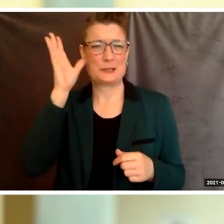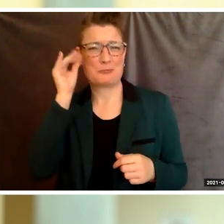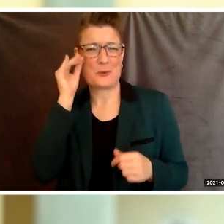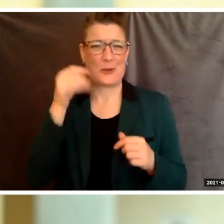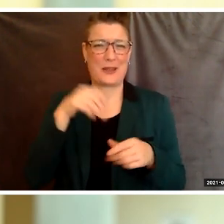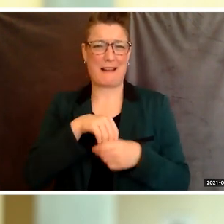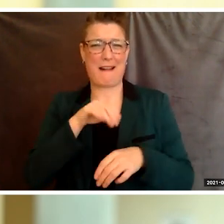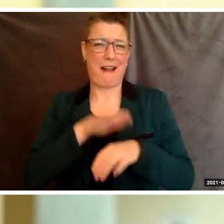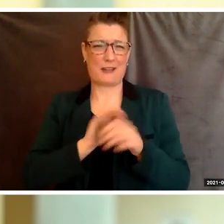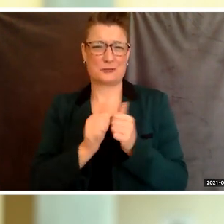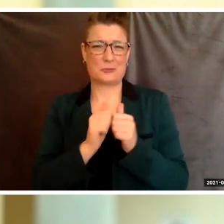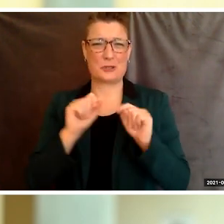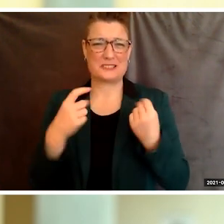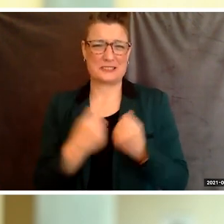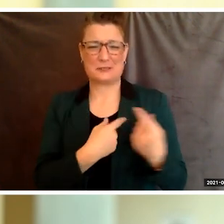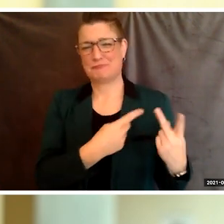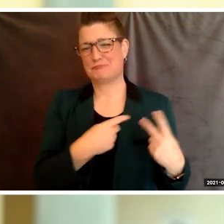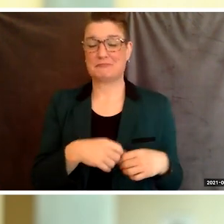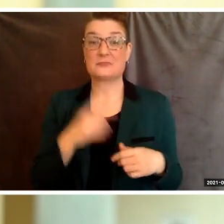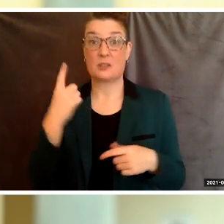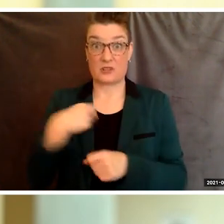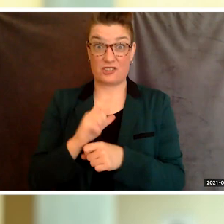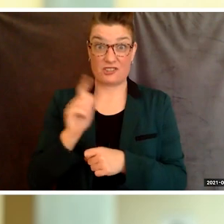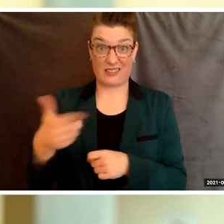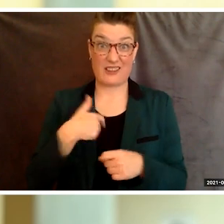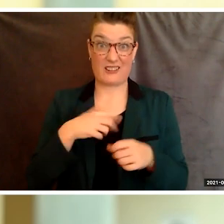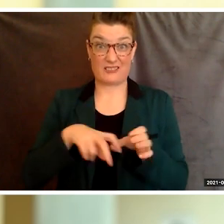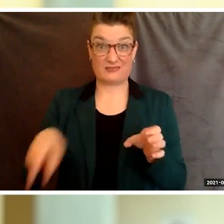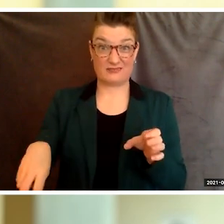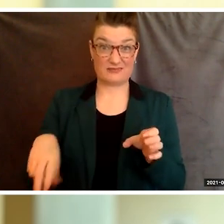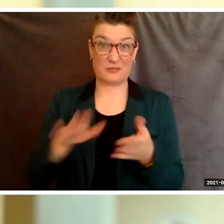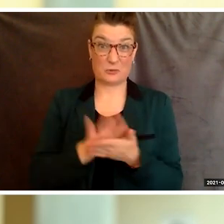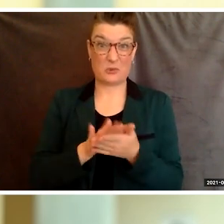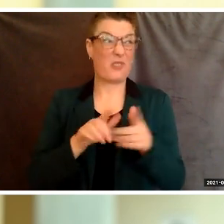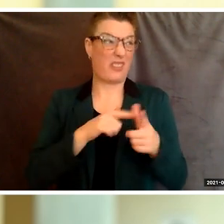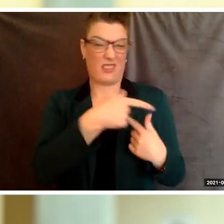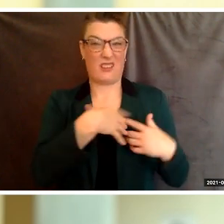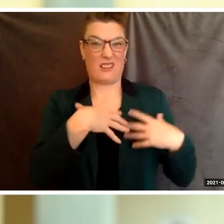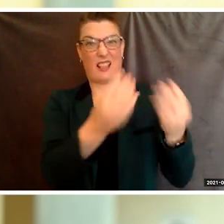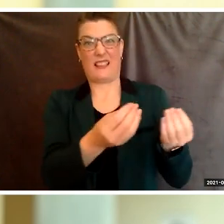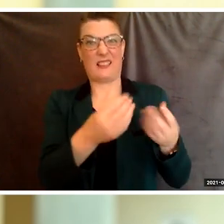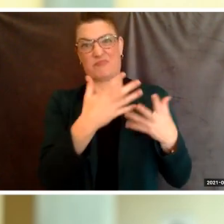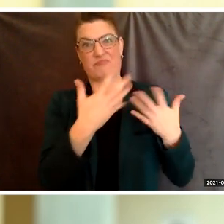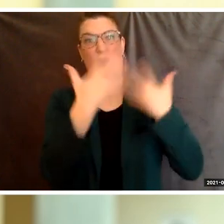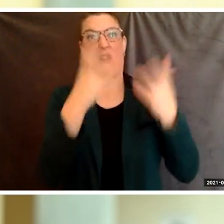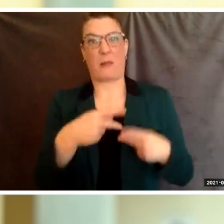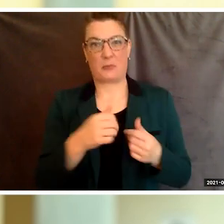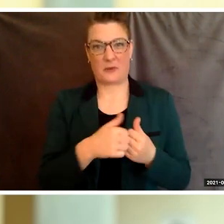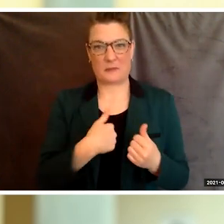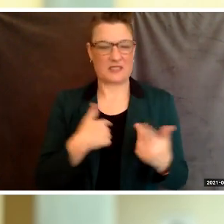A year later, I dropped out and then I got dumped. We all make plans and think that we can reach our goals alone,